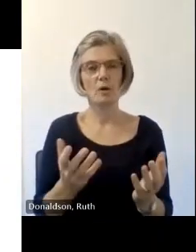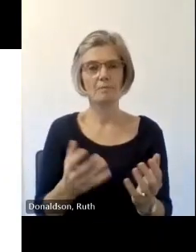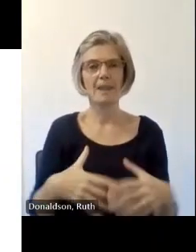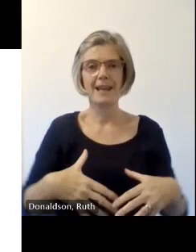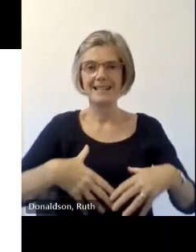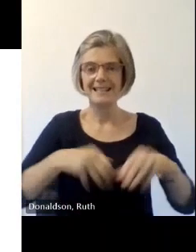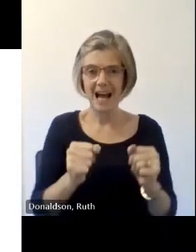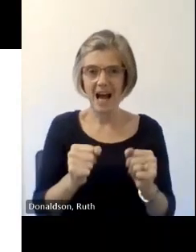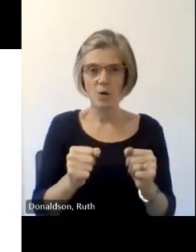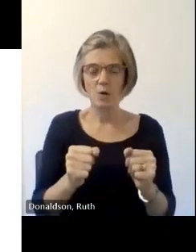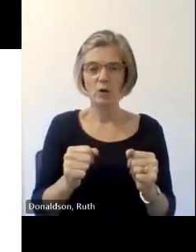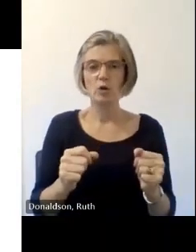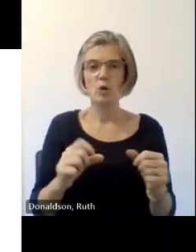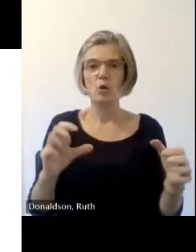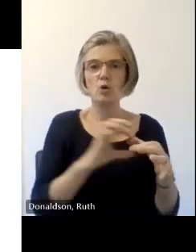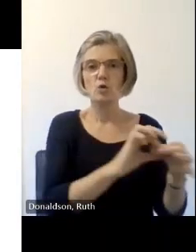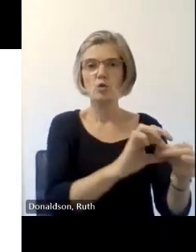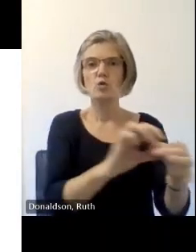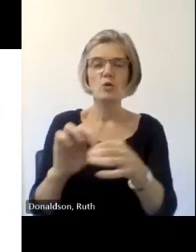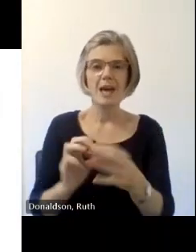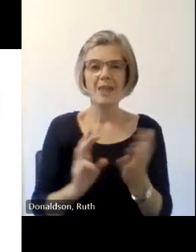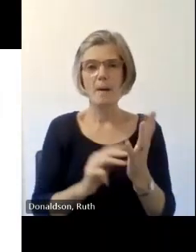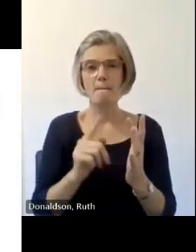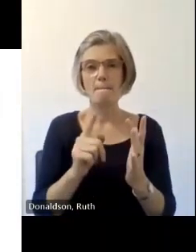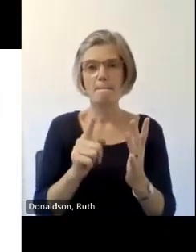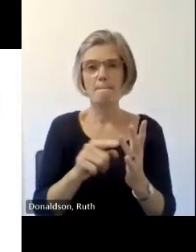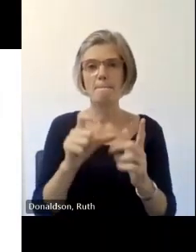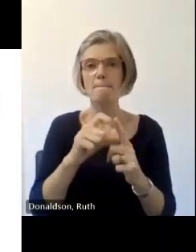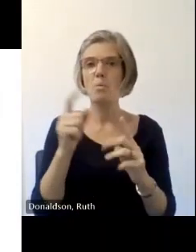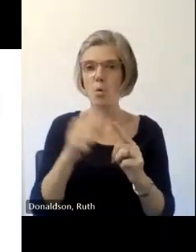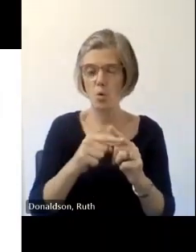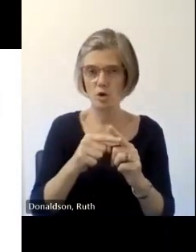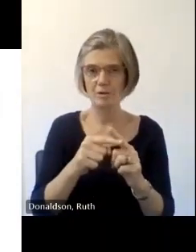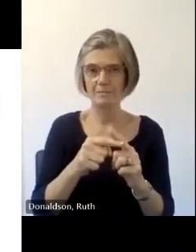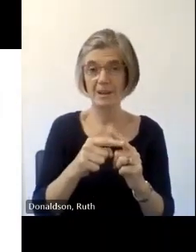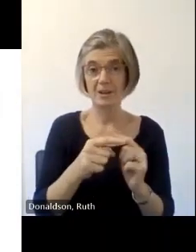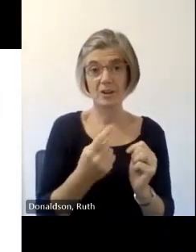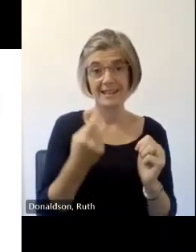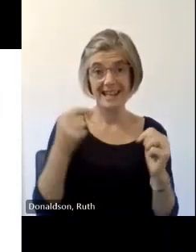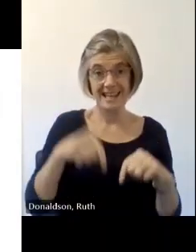on the team's call as well 40 people um and we just want everybody to just say hello to each